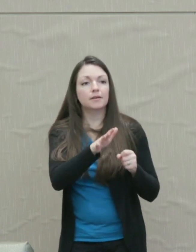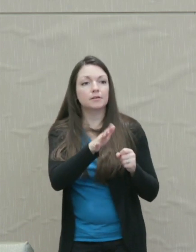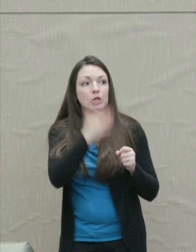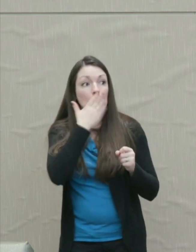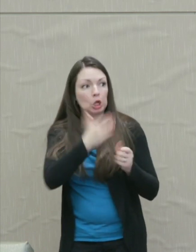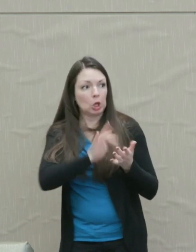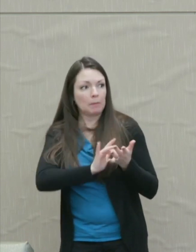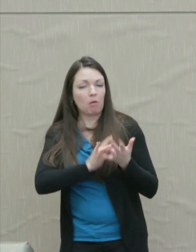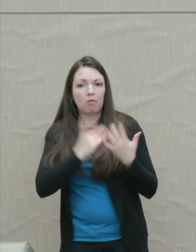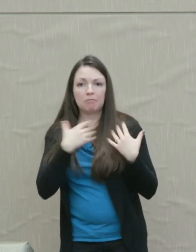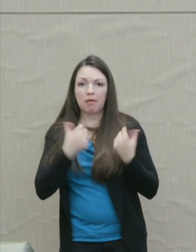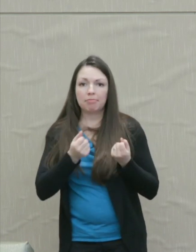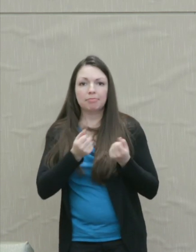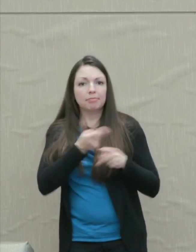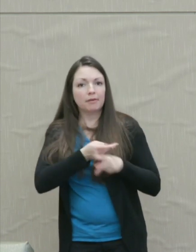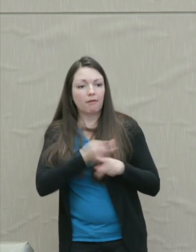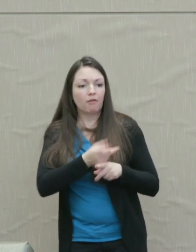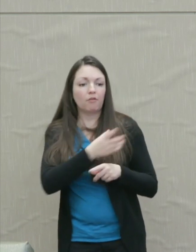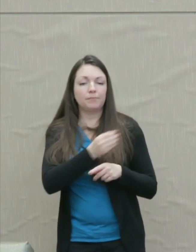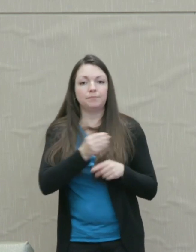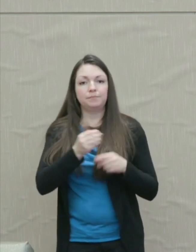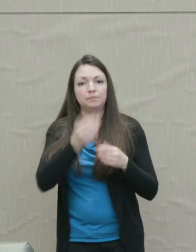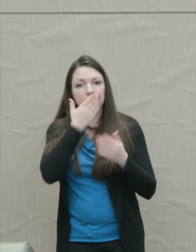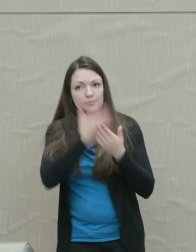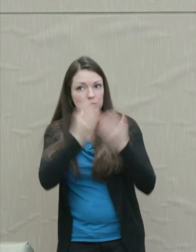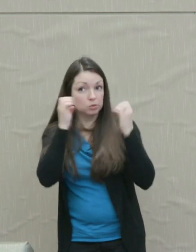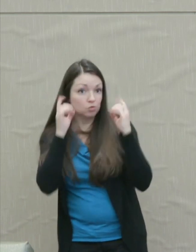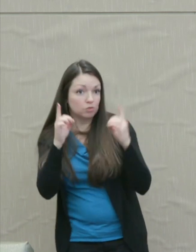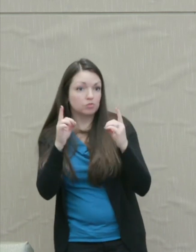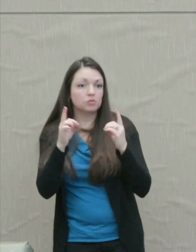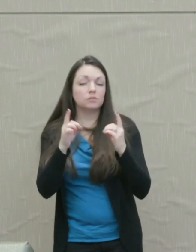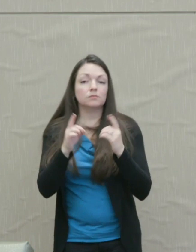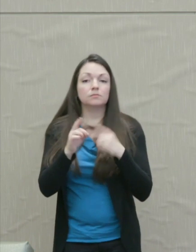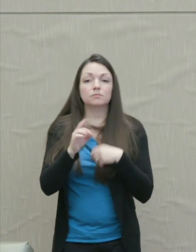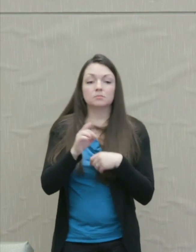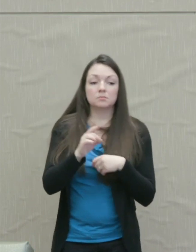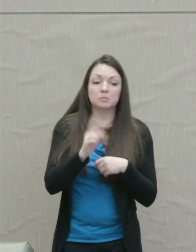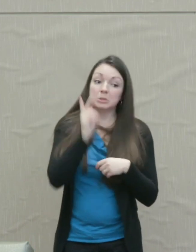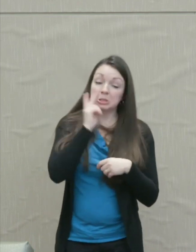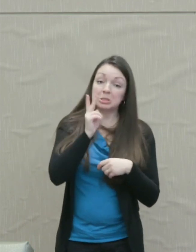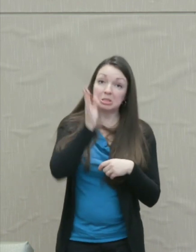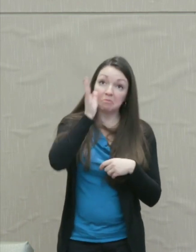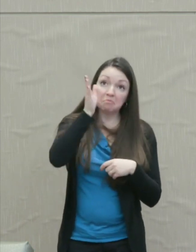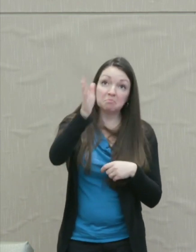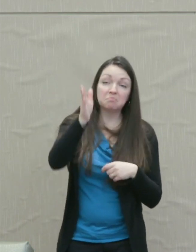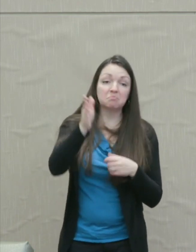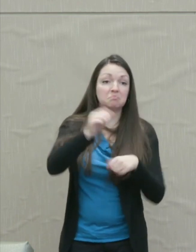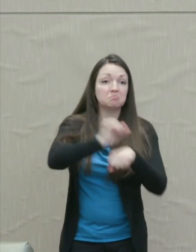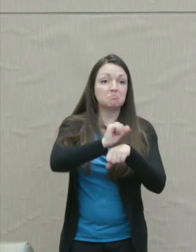care, if they get a decent education, if they see a future of employment opportunities.